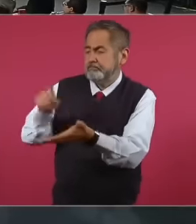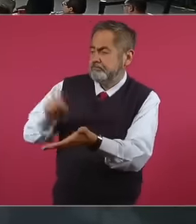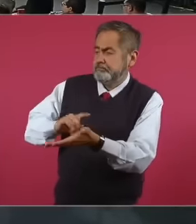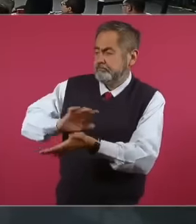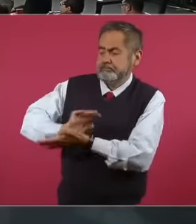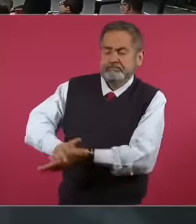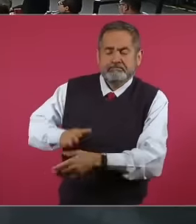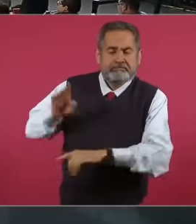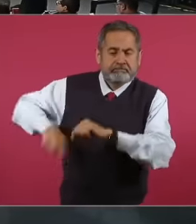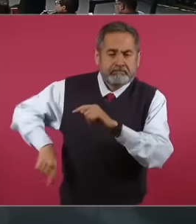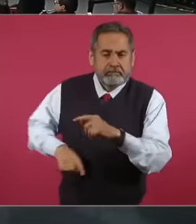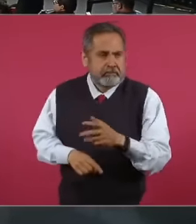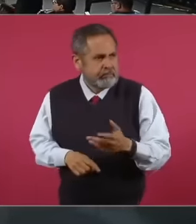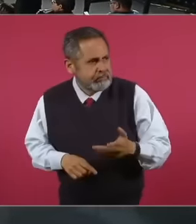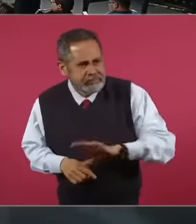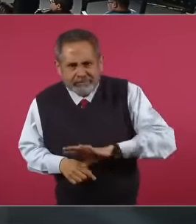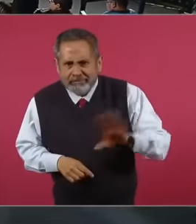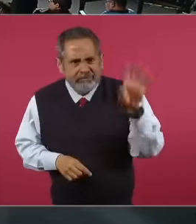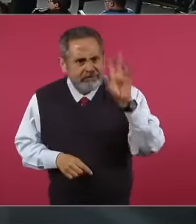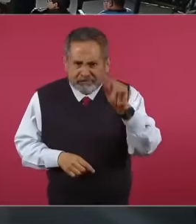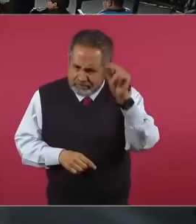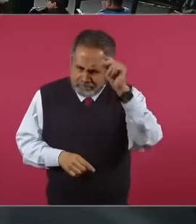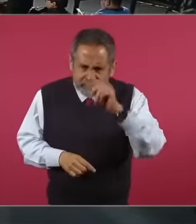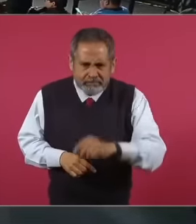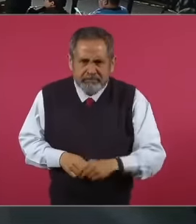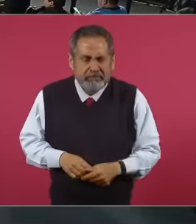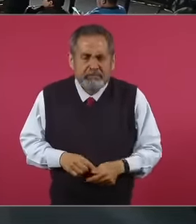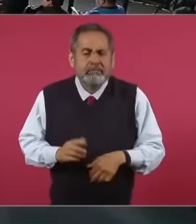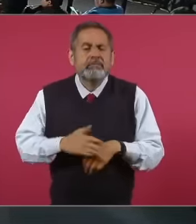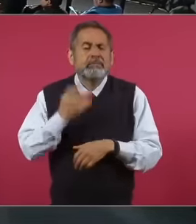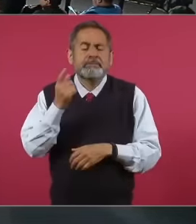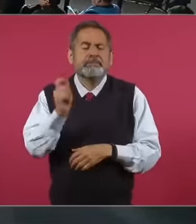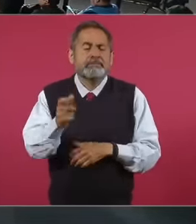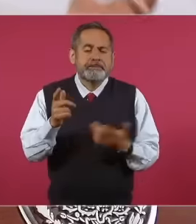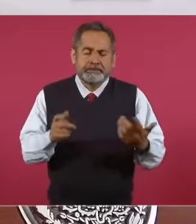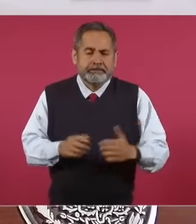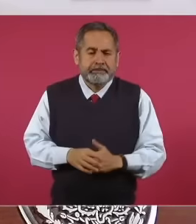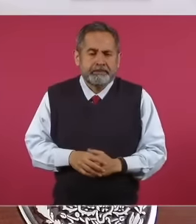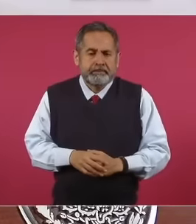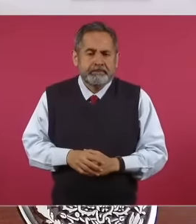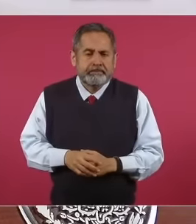because it is not